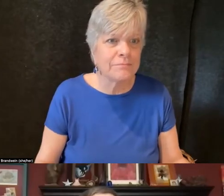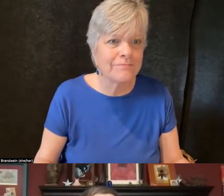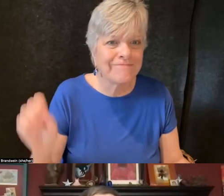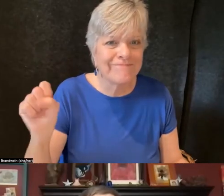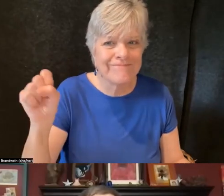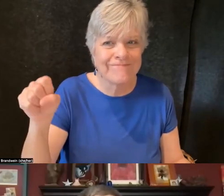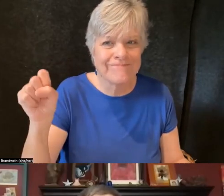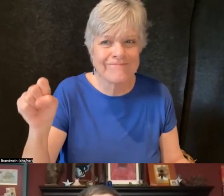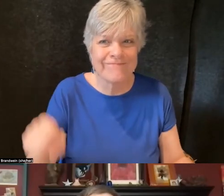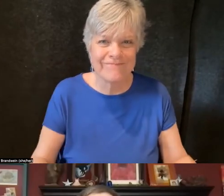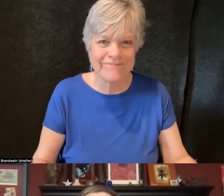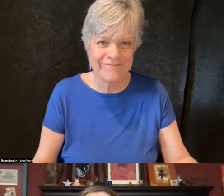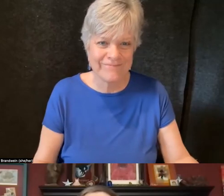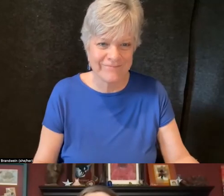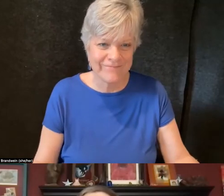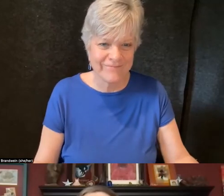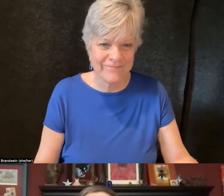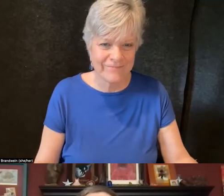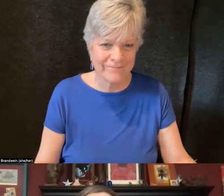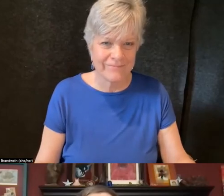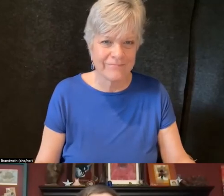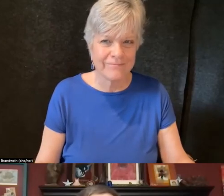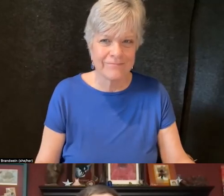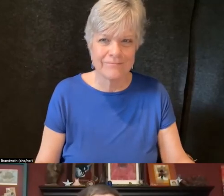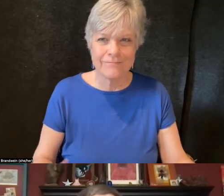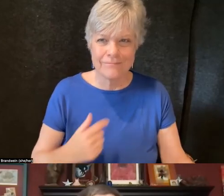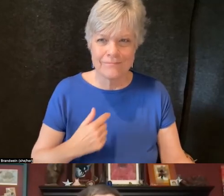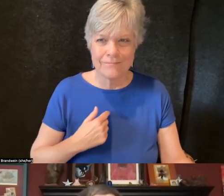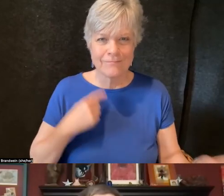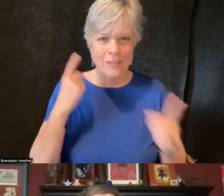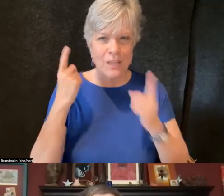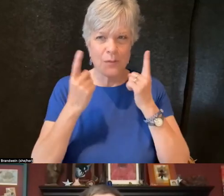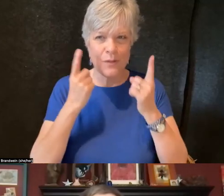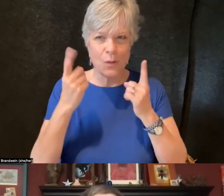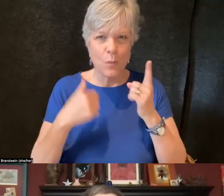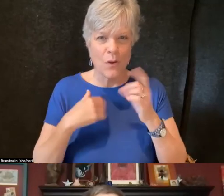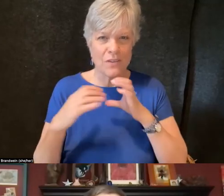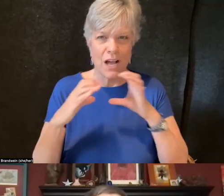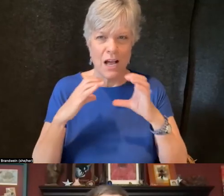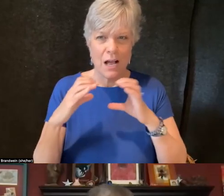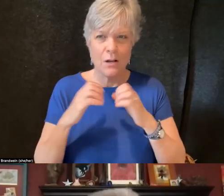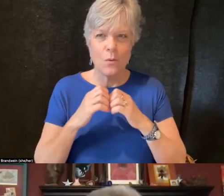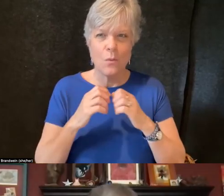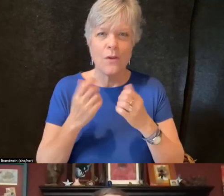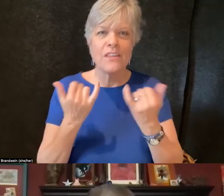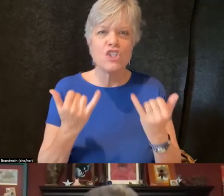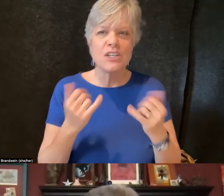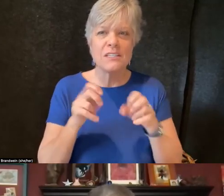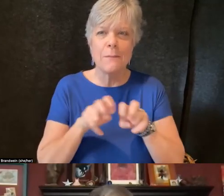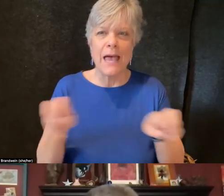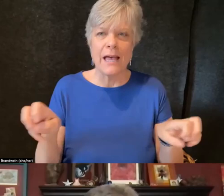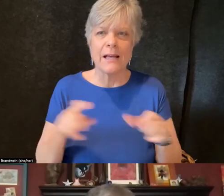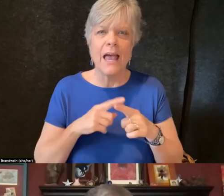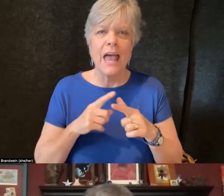Yeah, so I was thinking that we were going to have a conversation with just the panelists for now and then bridge it out to Q&A basically.